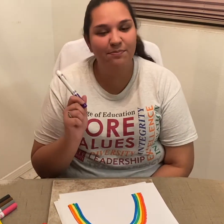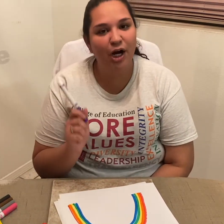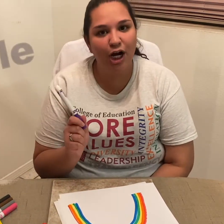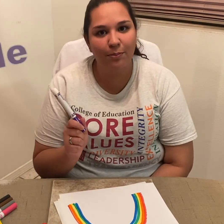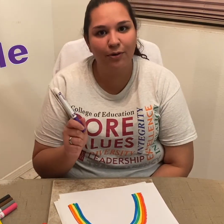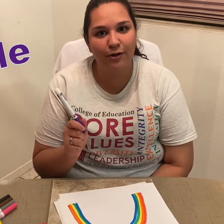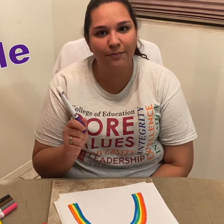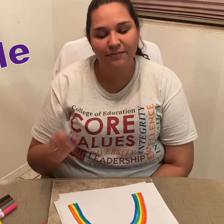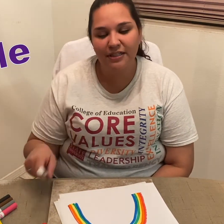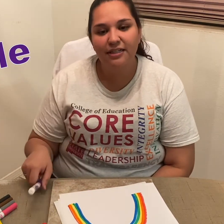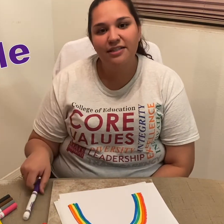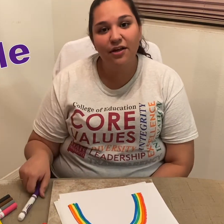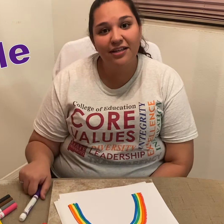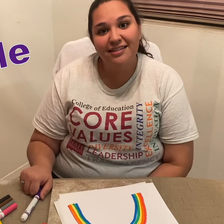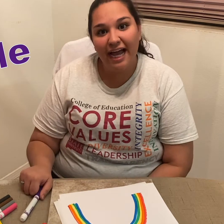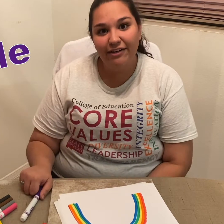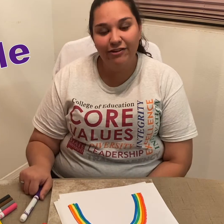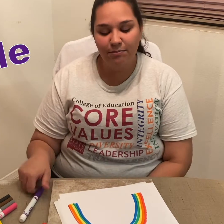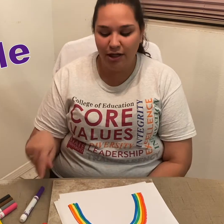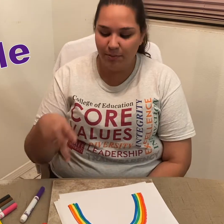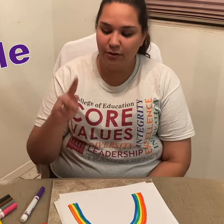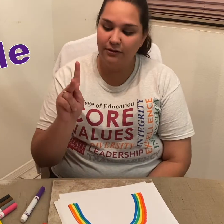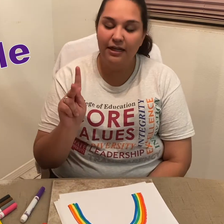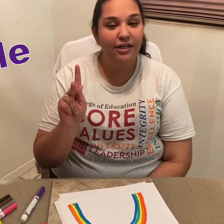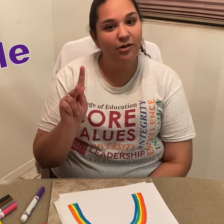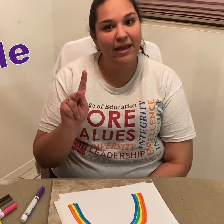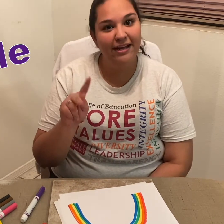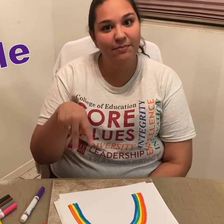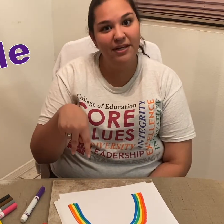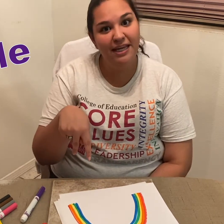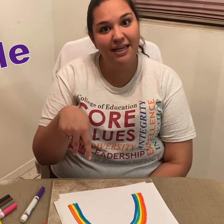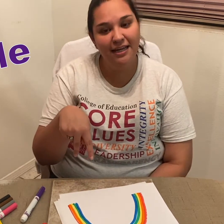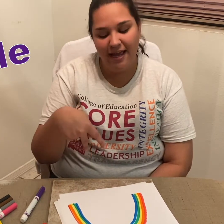purple. So, the sign for purple: you make a 'p'